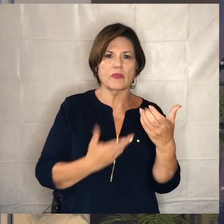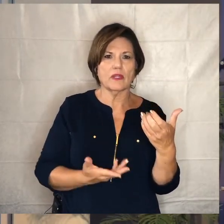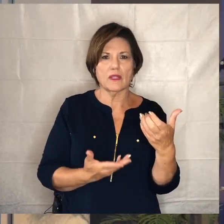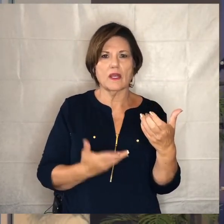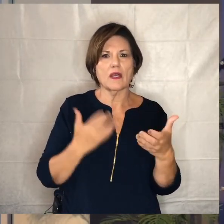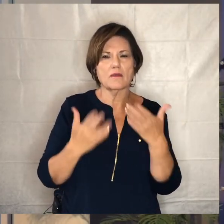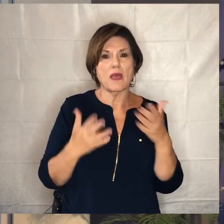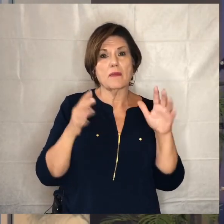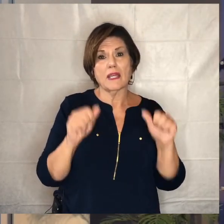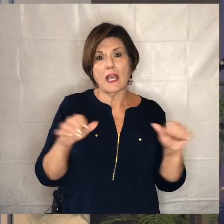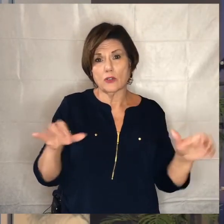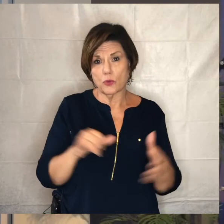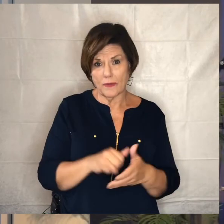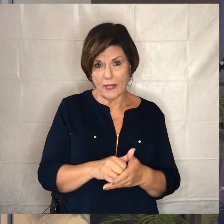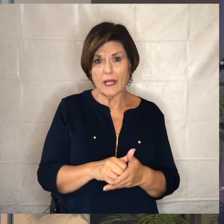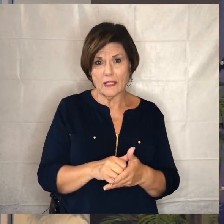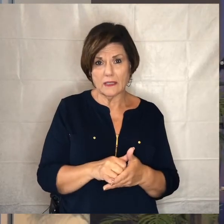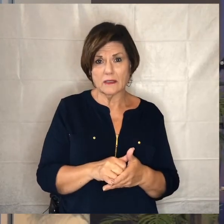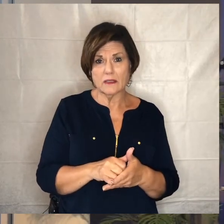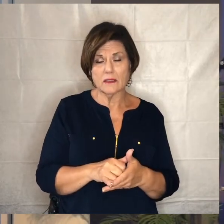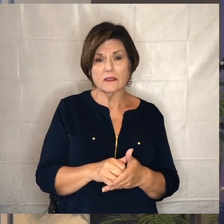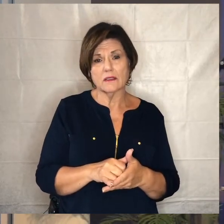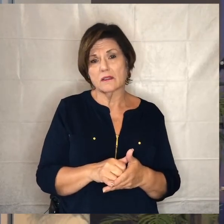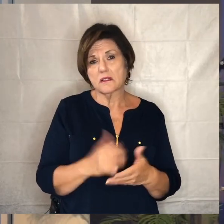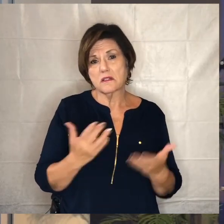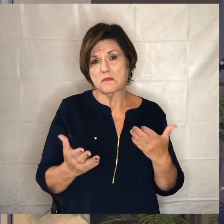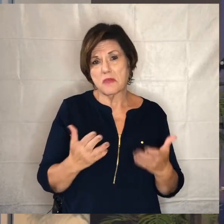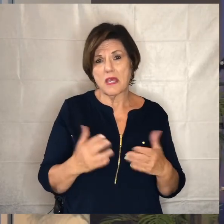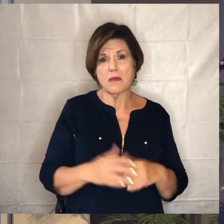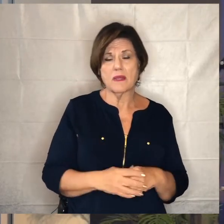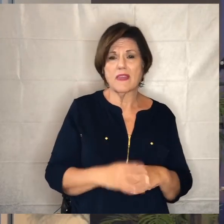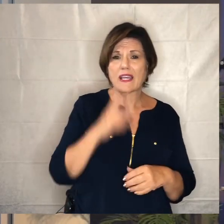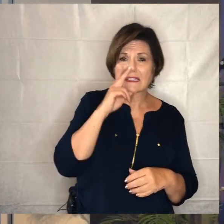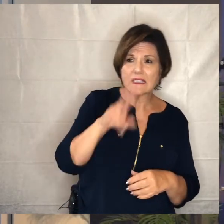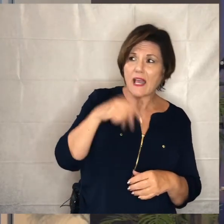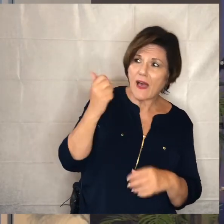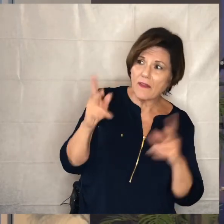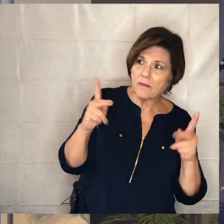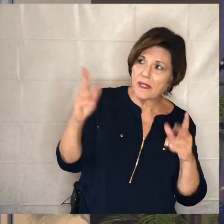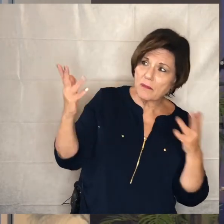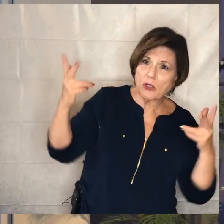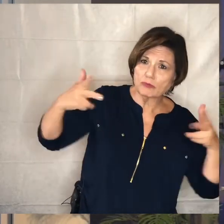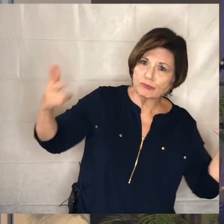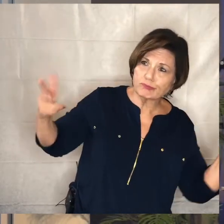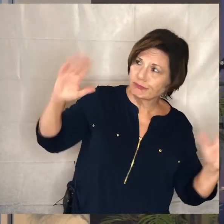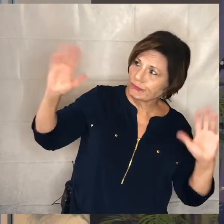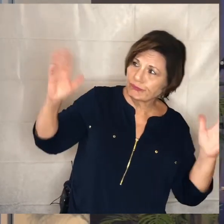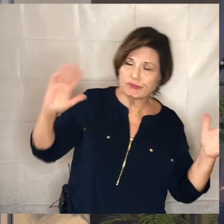able to do that sort of on the back side of their car so they could see other people during the service and that kind of thing but trying to keep people sort